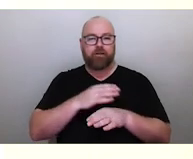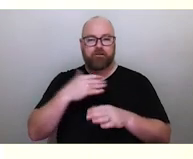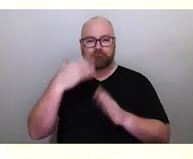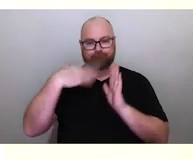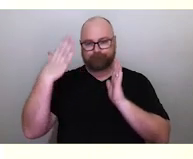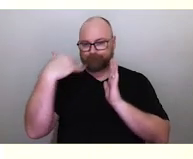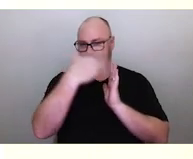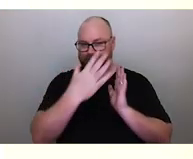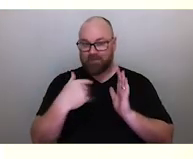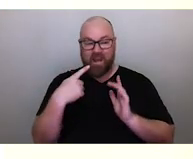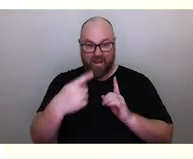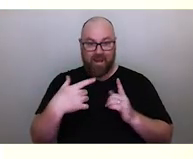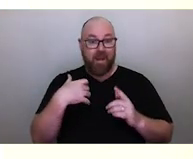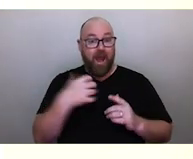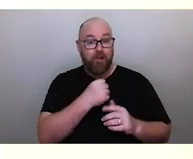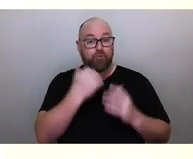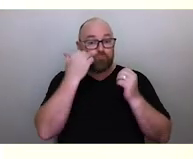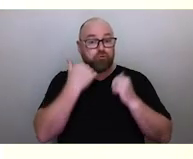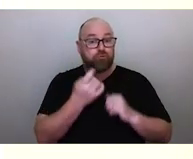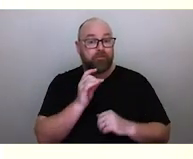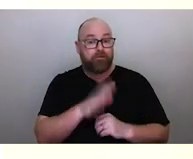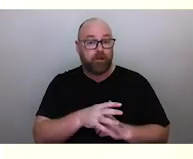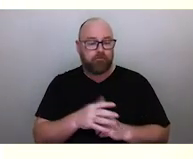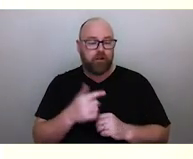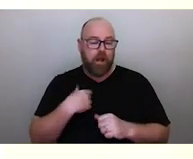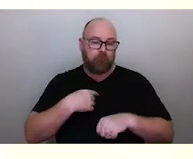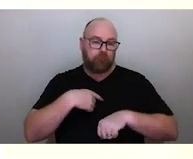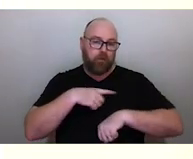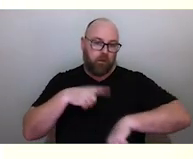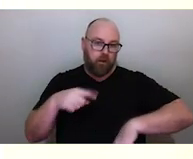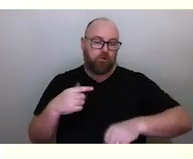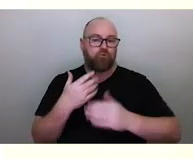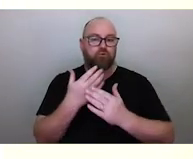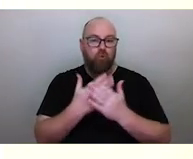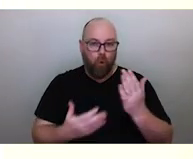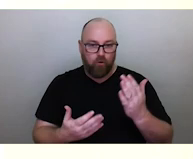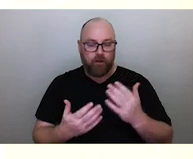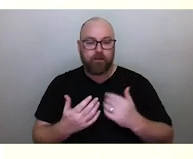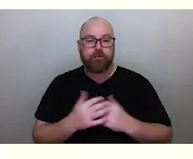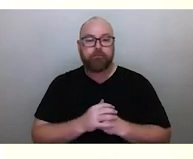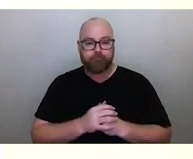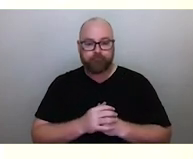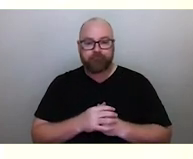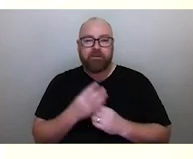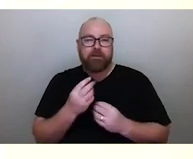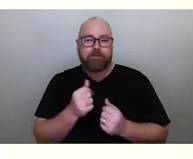Now there's a long story that goes about this, I'm not going to share all the details about that because certain elements of it are a bit secret.